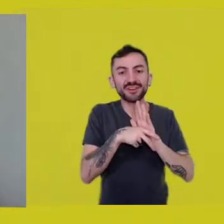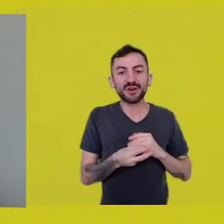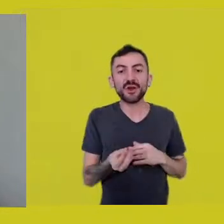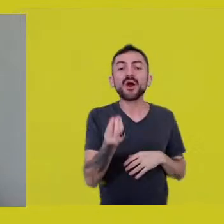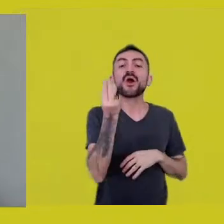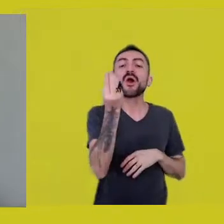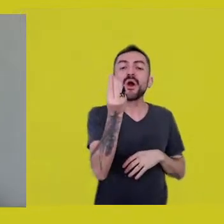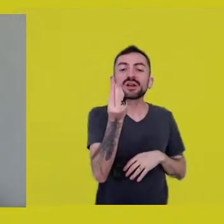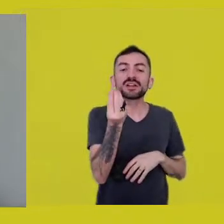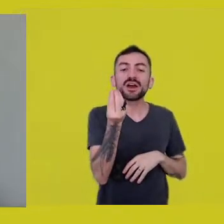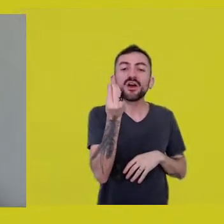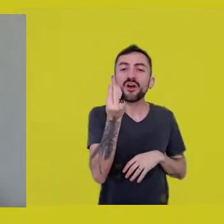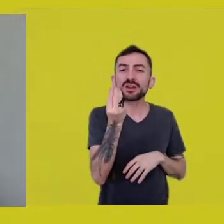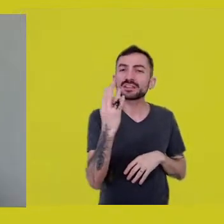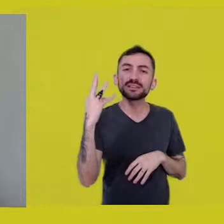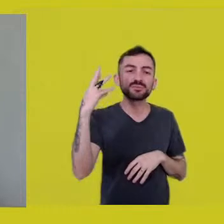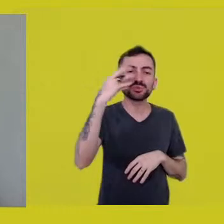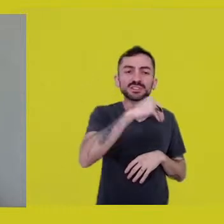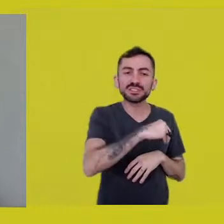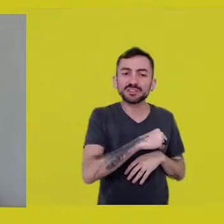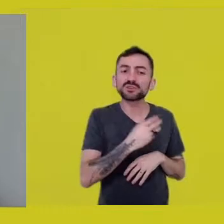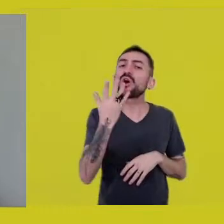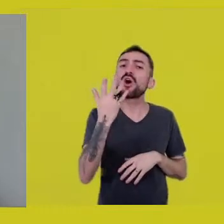What richness, what a wonderful world.